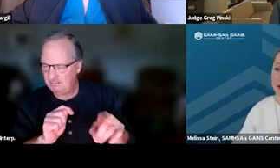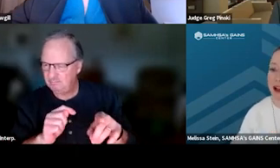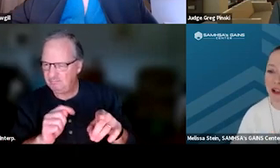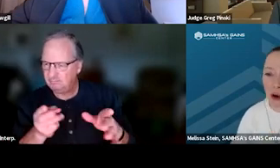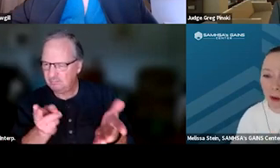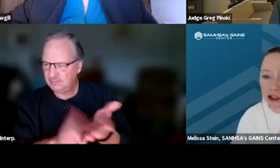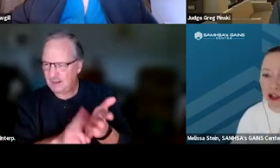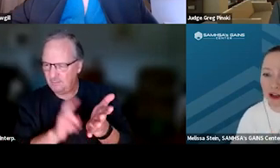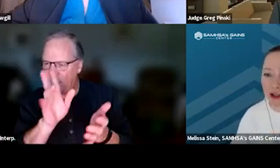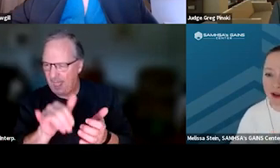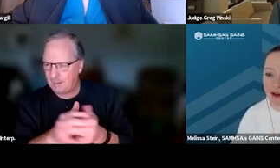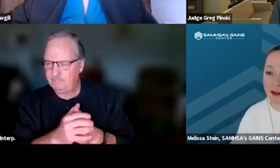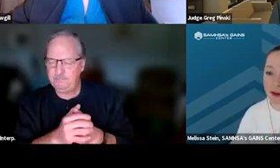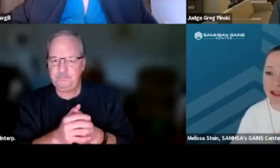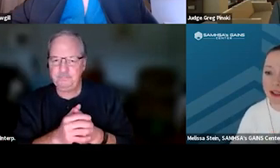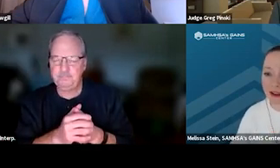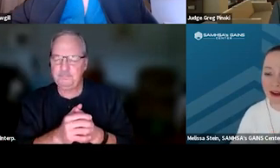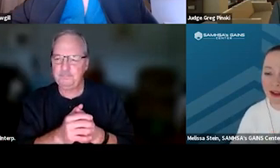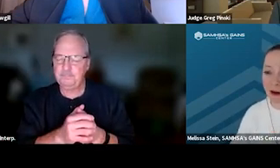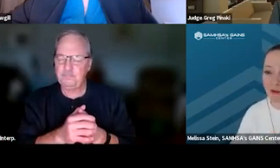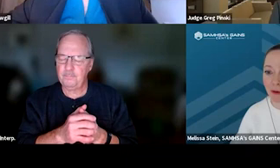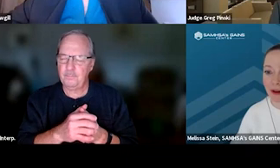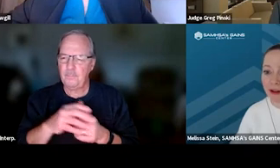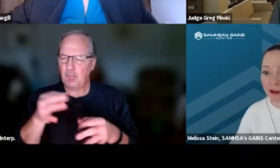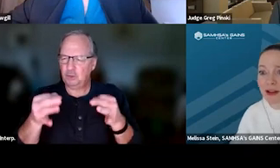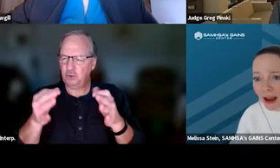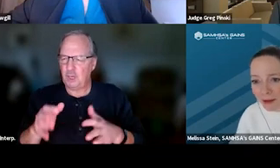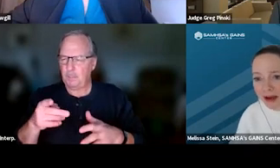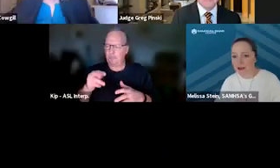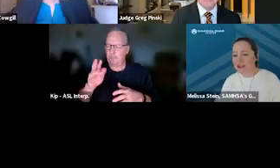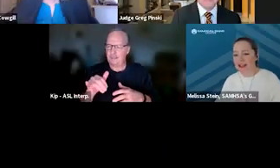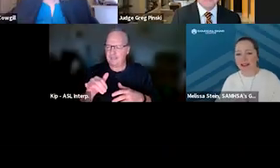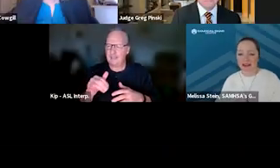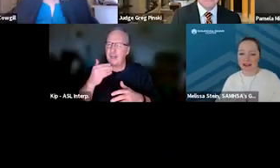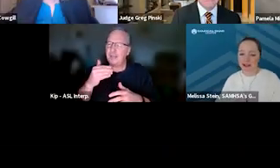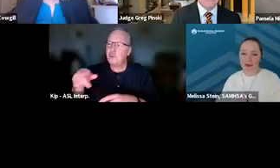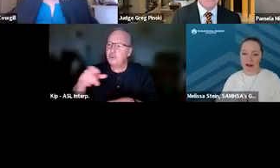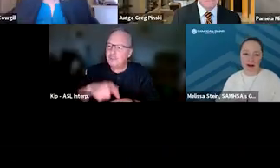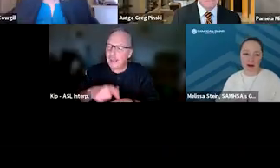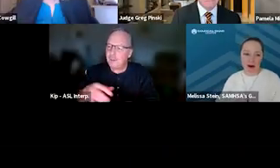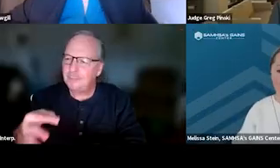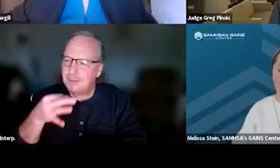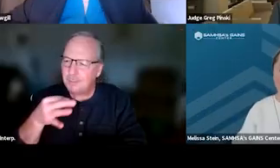But thank so much Judge Pinski and Karen for your time and expertise and it's just been incredible.